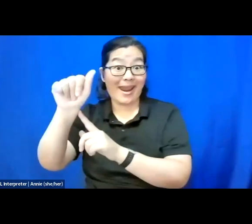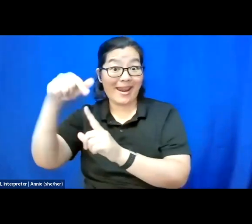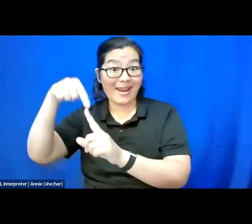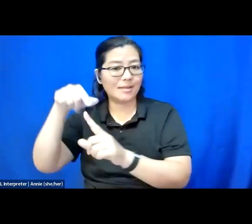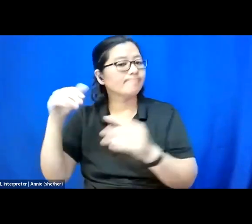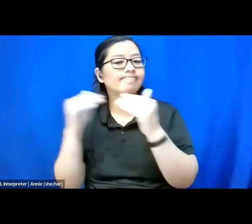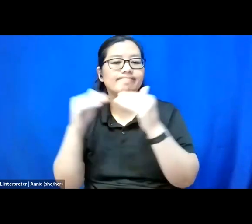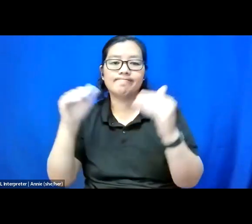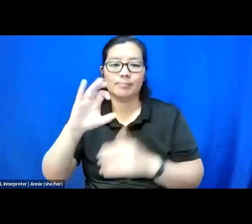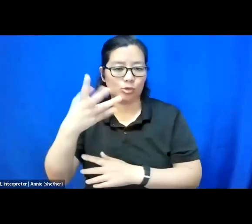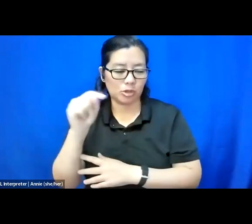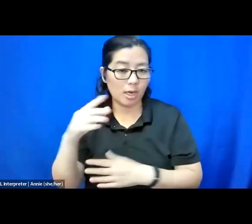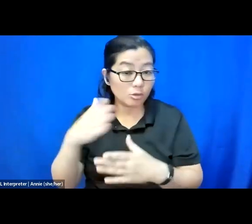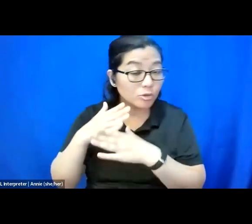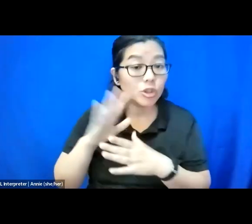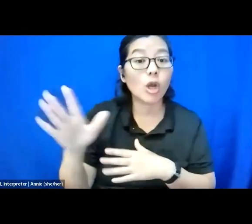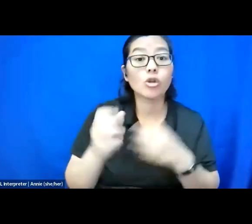Share your affirmations, your questions and your thoughts there.